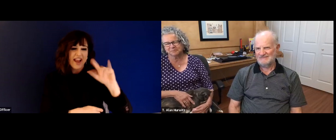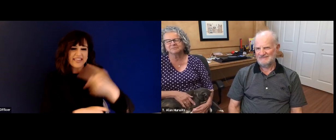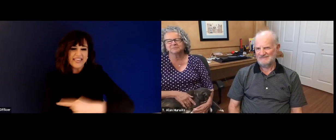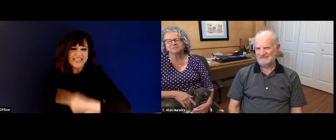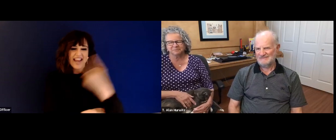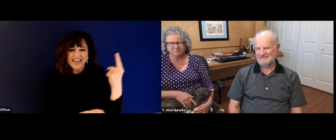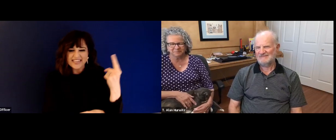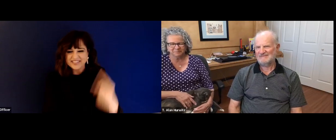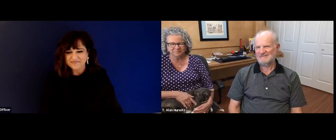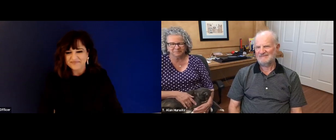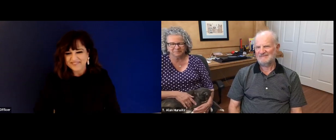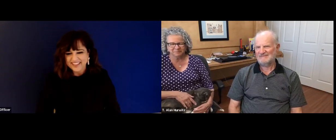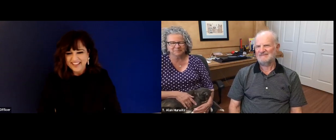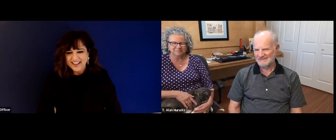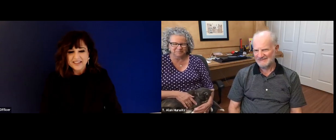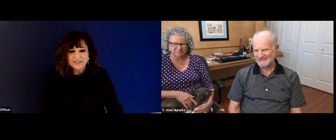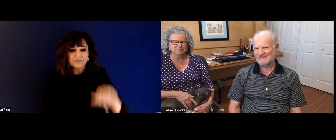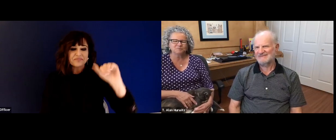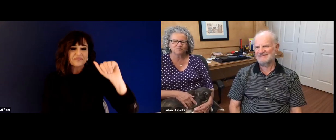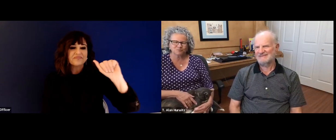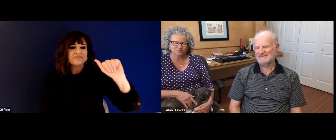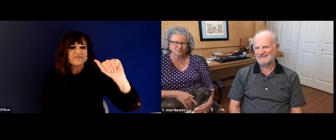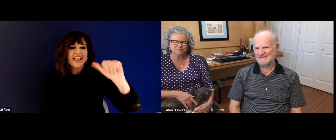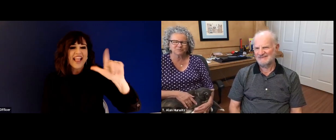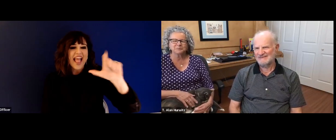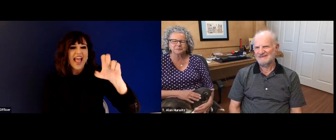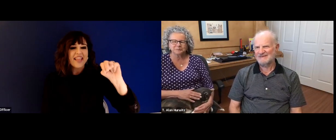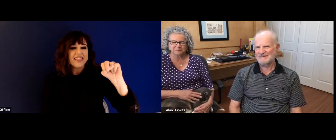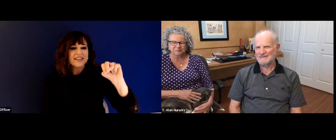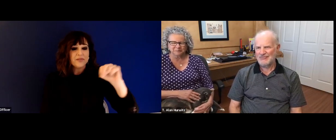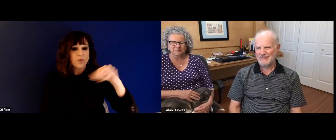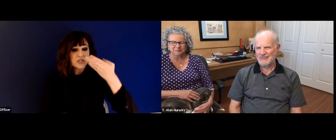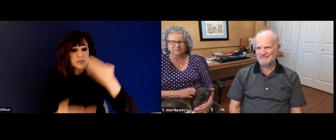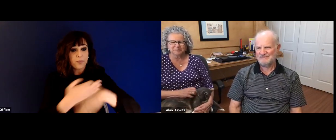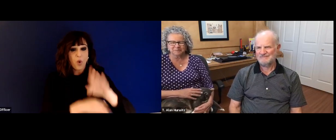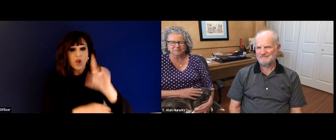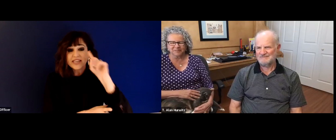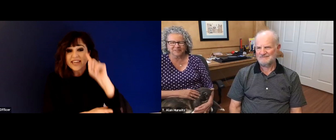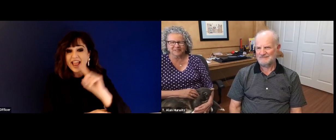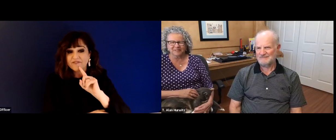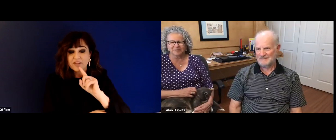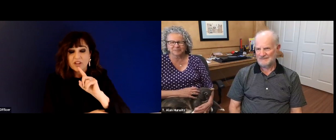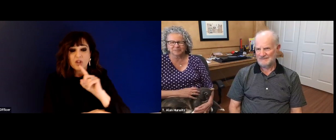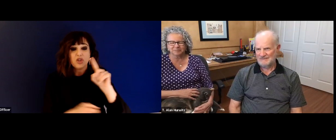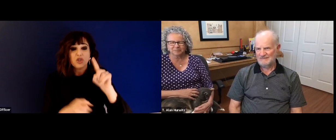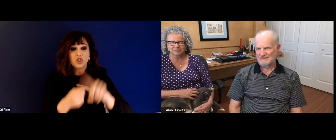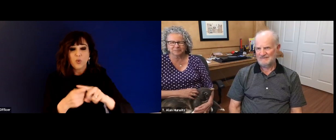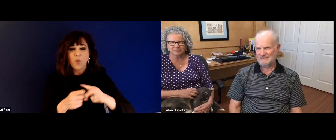gave me such goosebumps just seeing them. While I was a